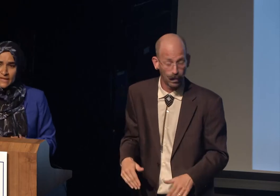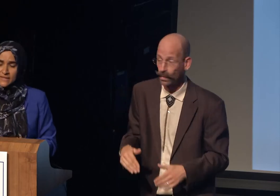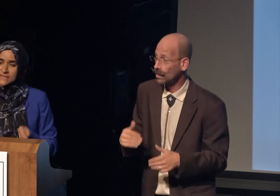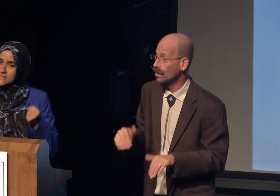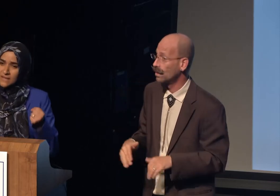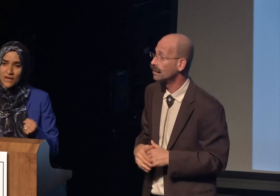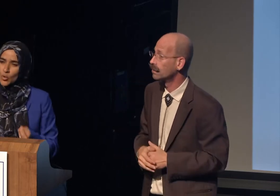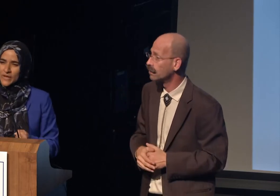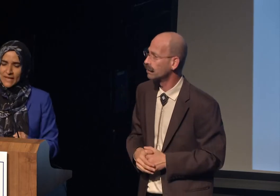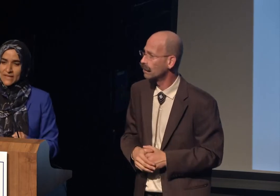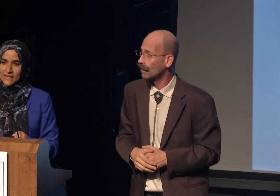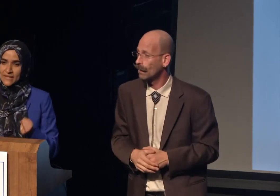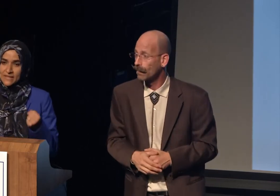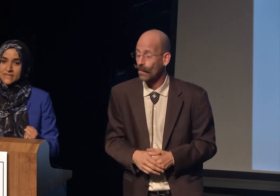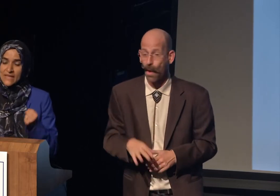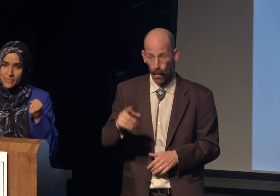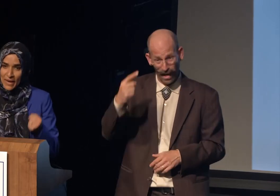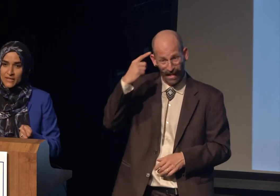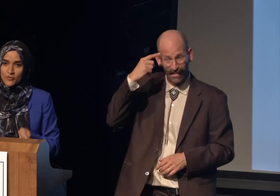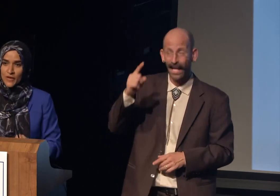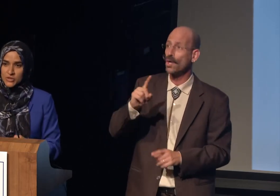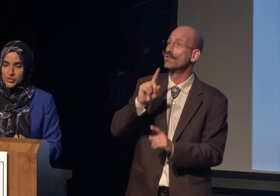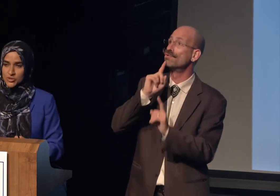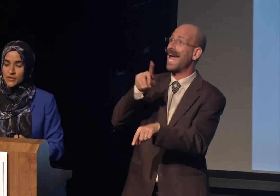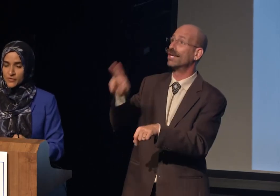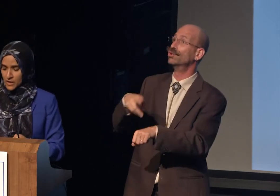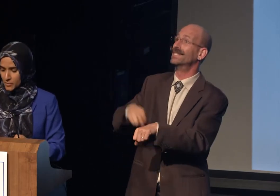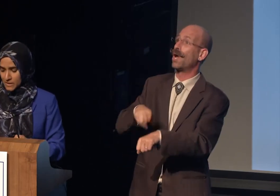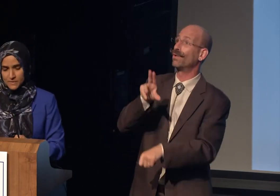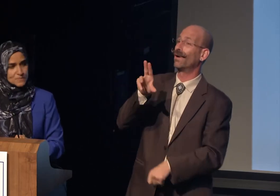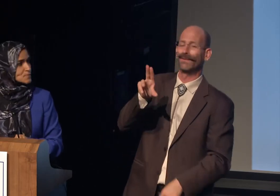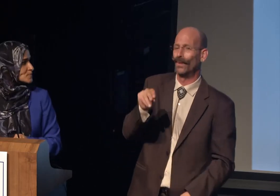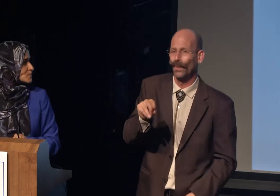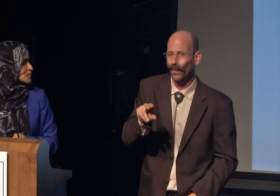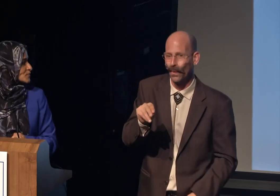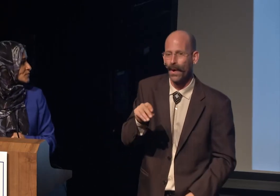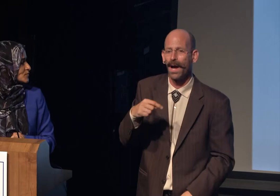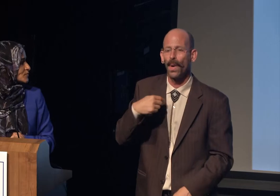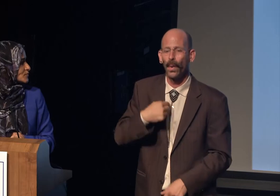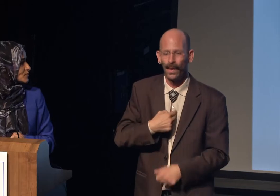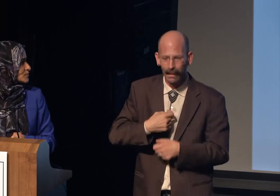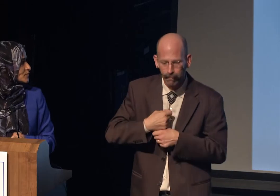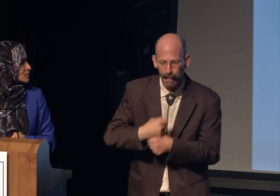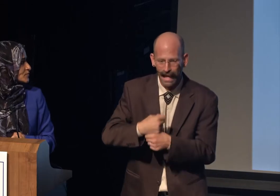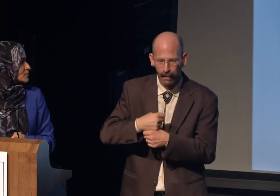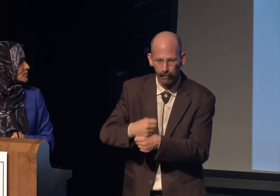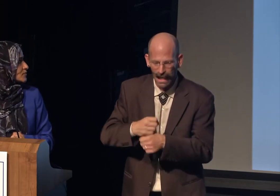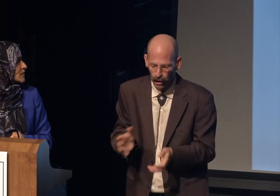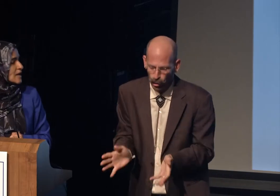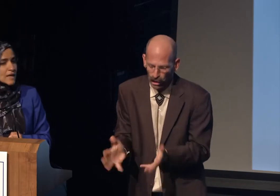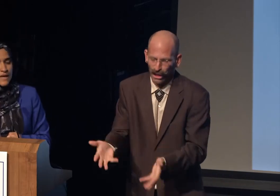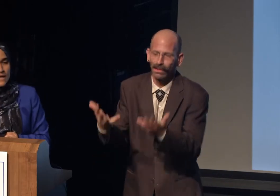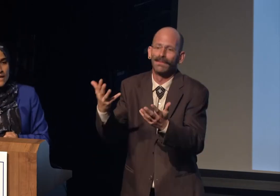So, again, it's not organic, it is a manufactured phenomenon.